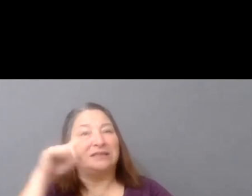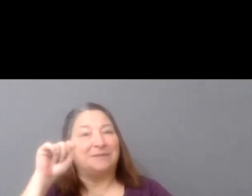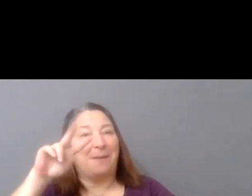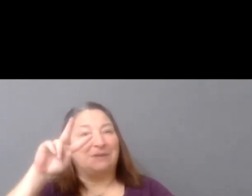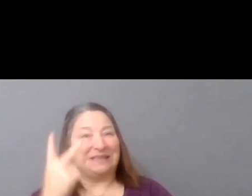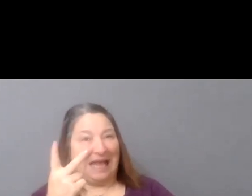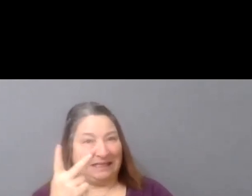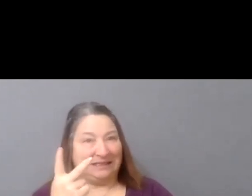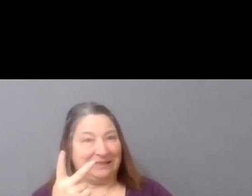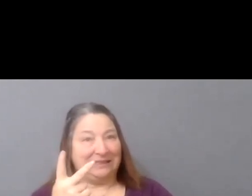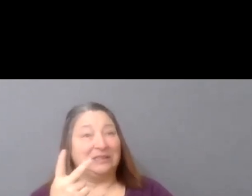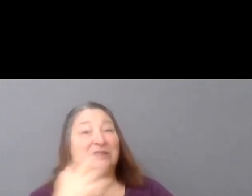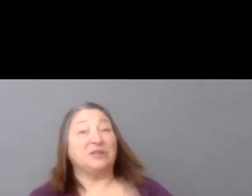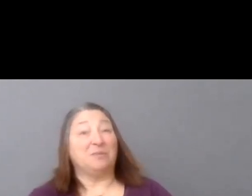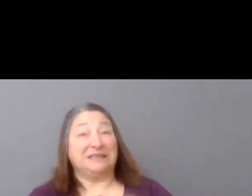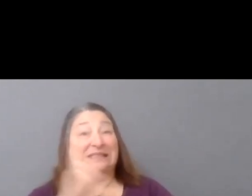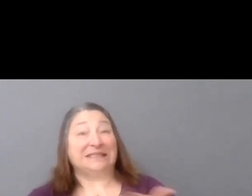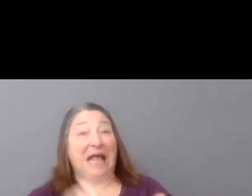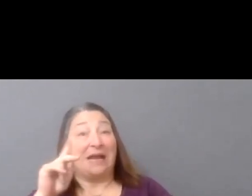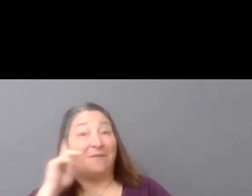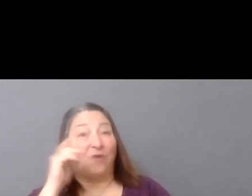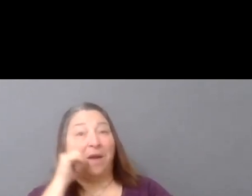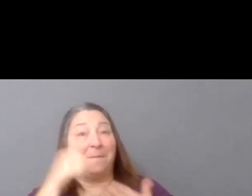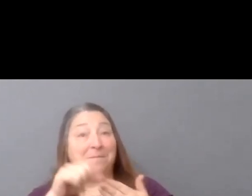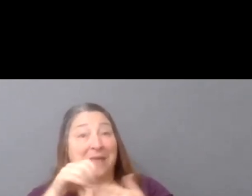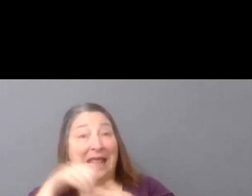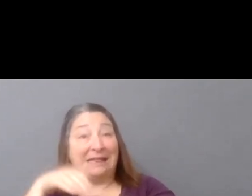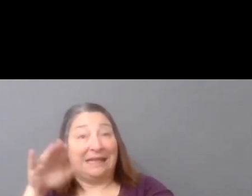So please sign up for our mailing list if you're not already on it.